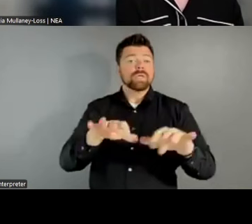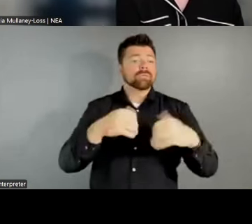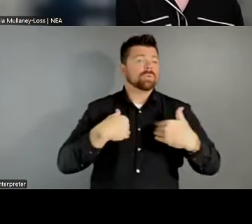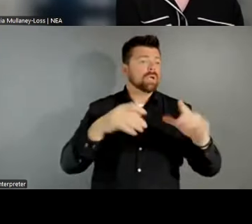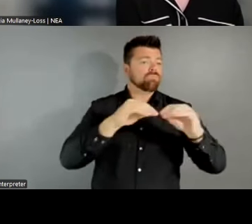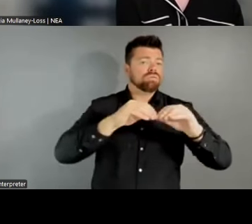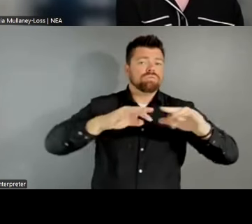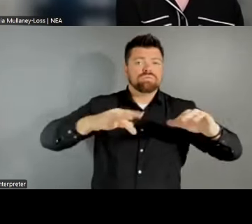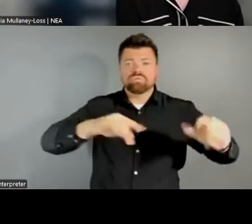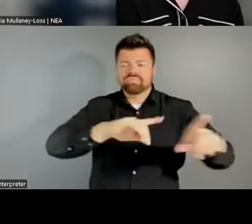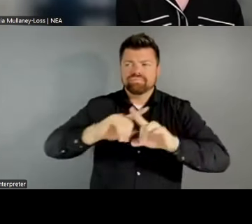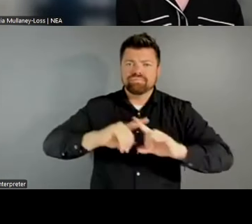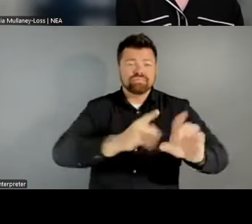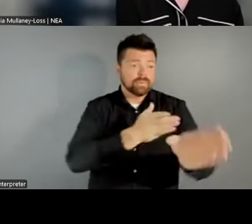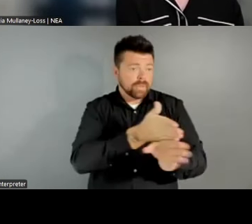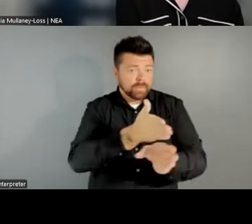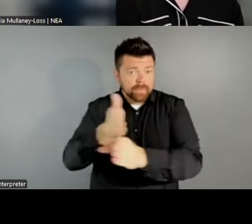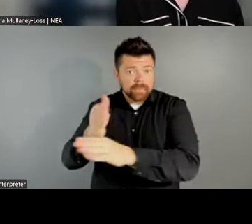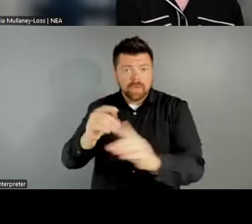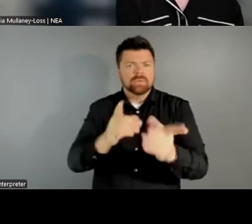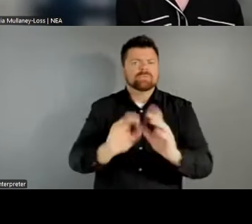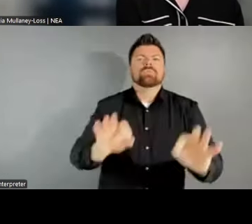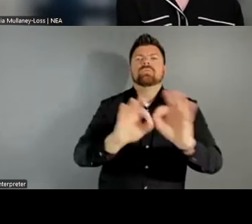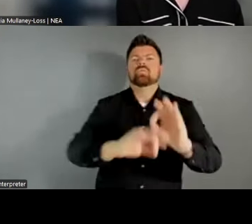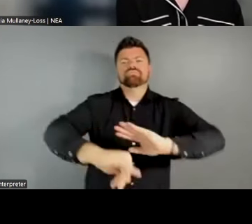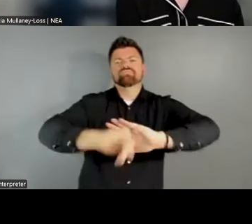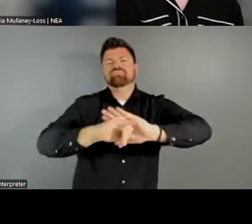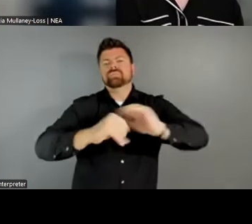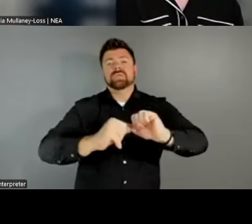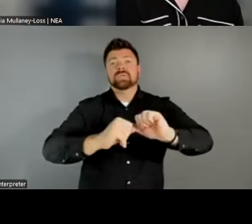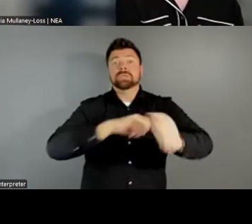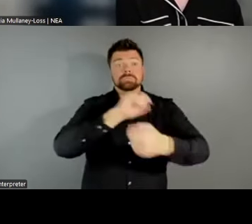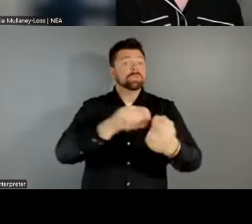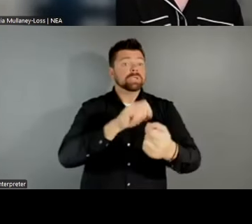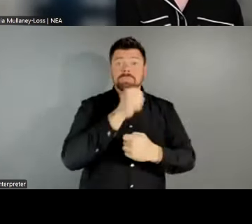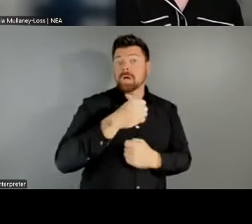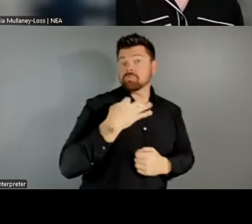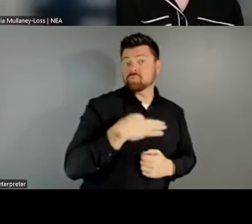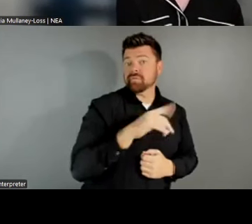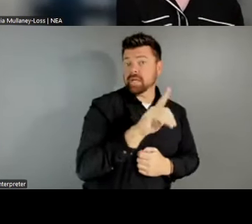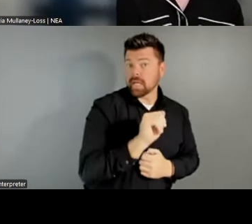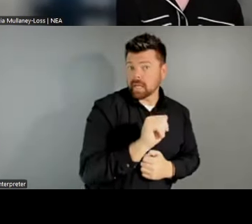and essential distinctions, especially between those nonprofit LAAs and those that operate as